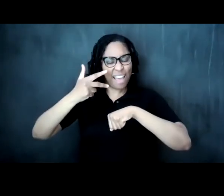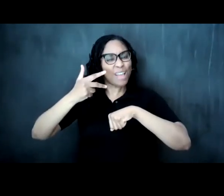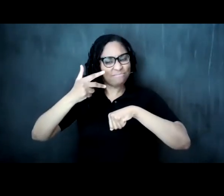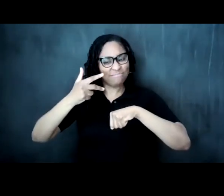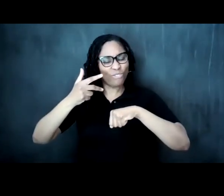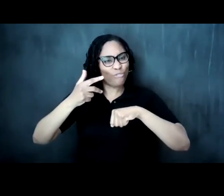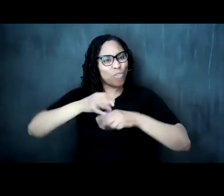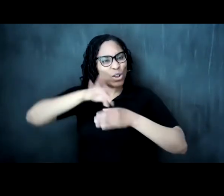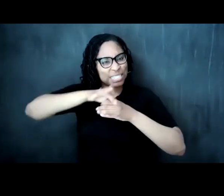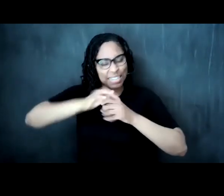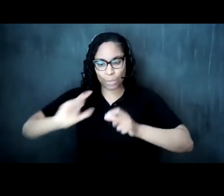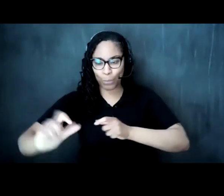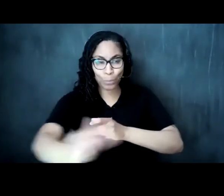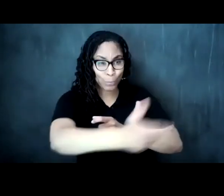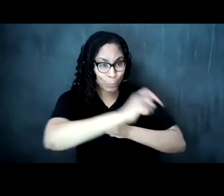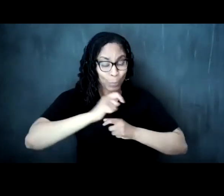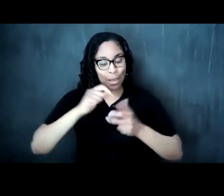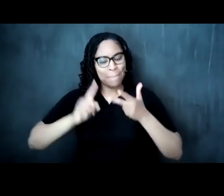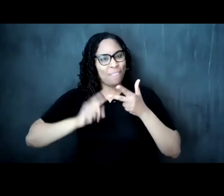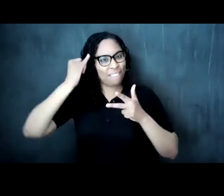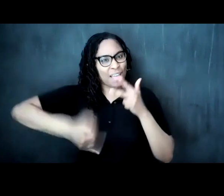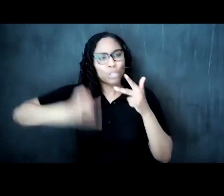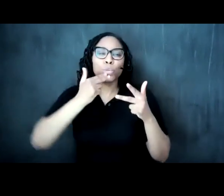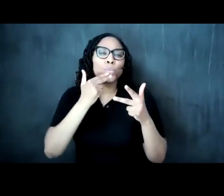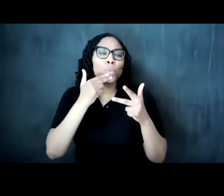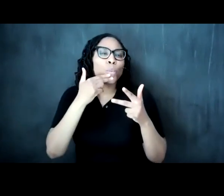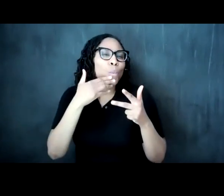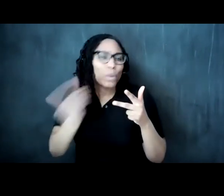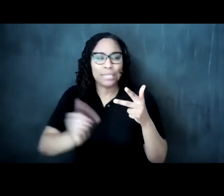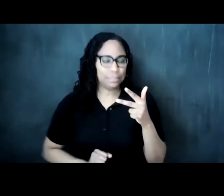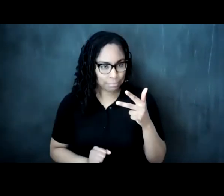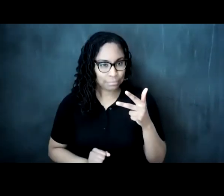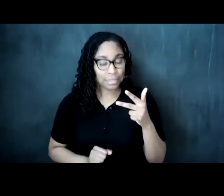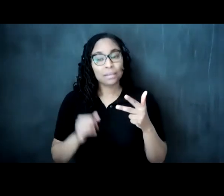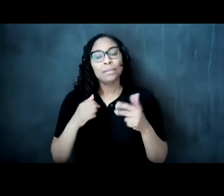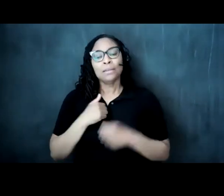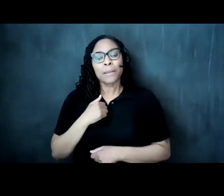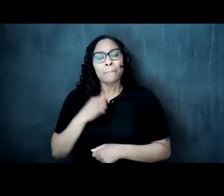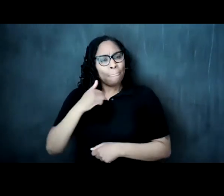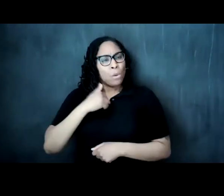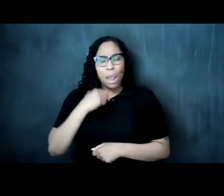in preparation for for this keynote when i was reflecting back on on this conversation